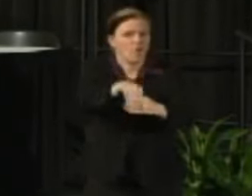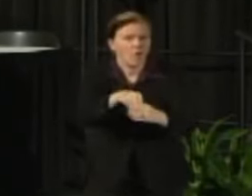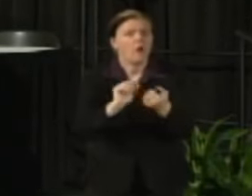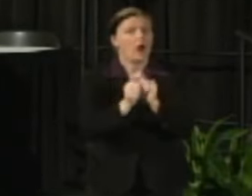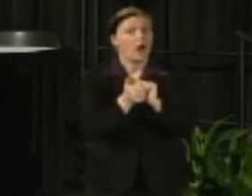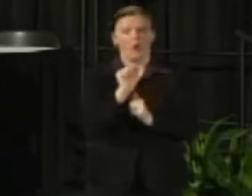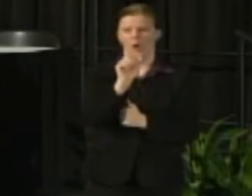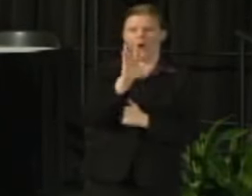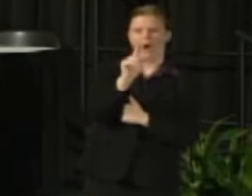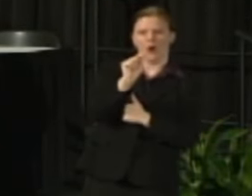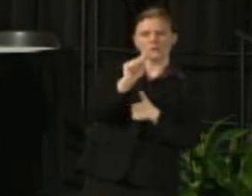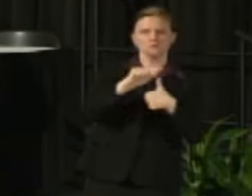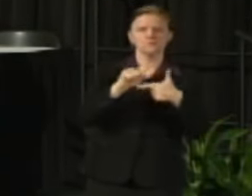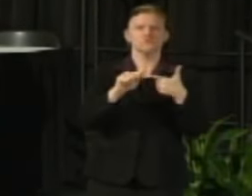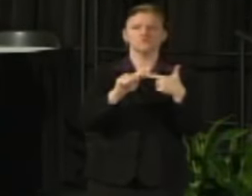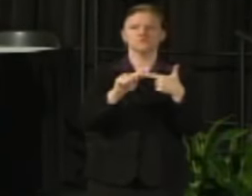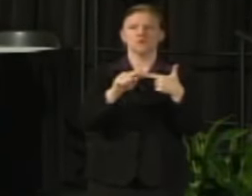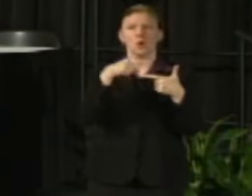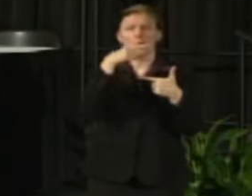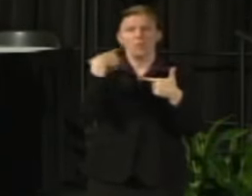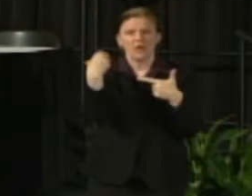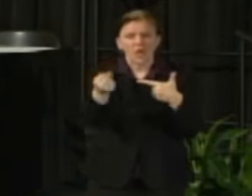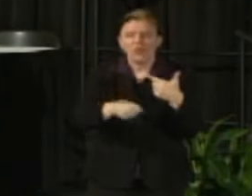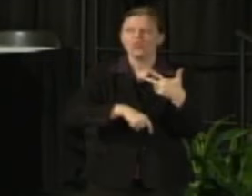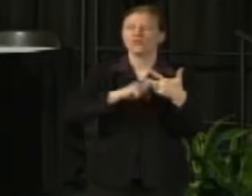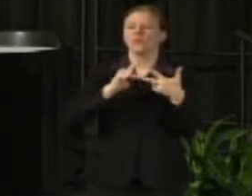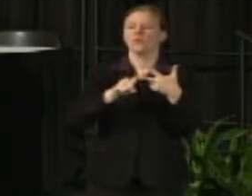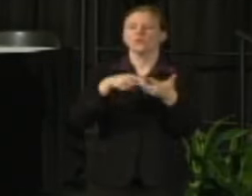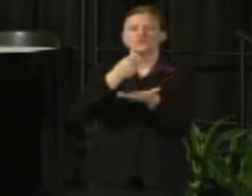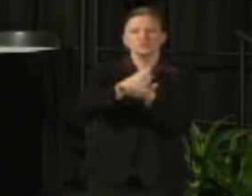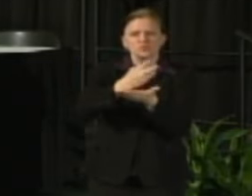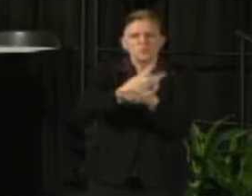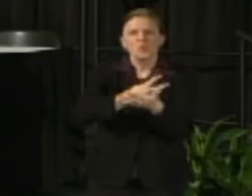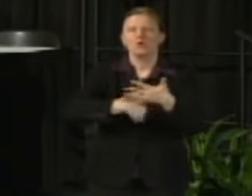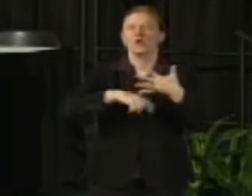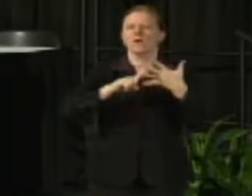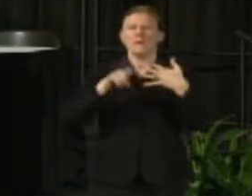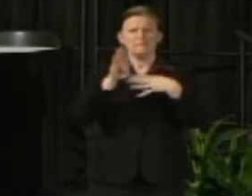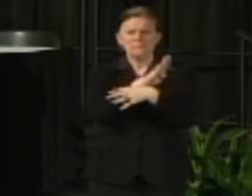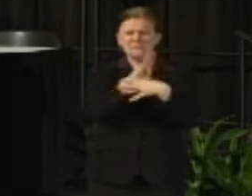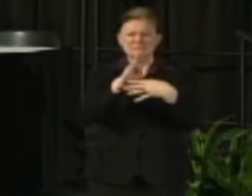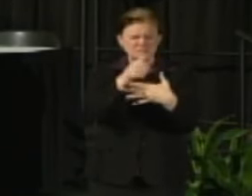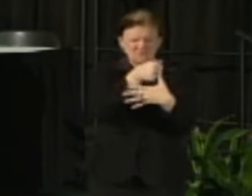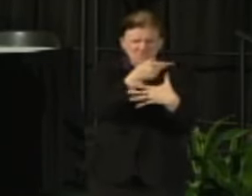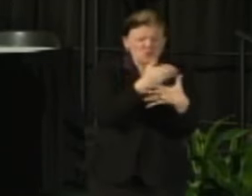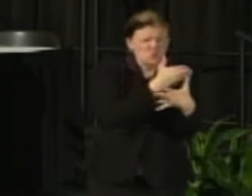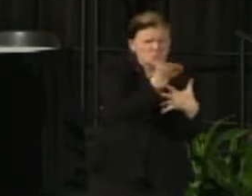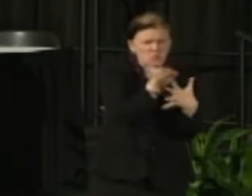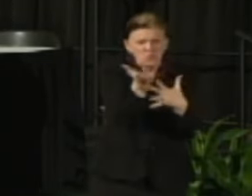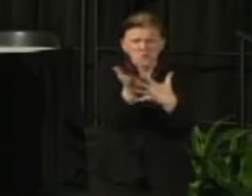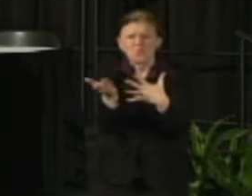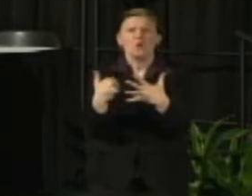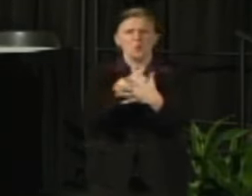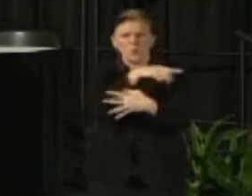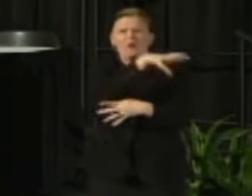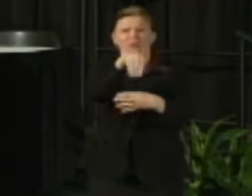through our work in public health, in social welfare, in business just to name a few of the areas in which we're tremendously engaged.